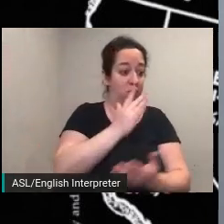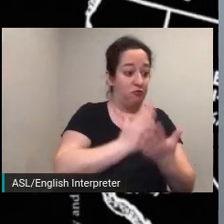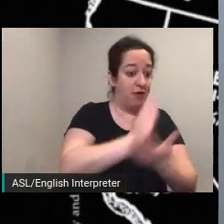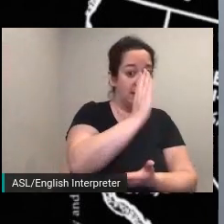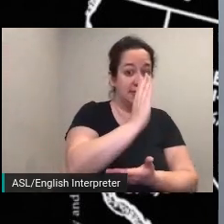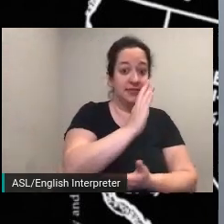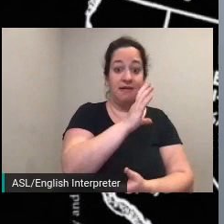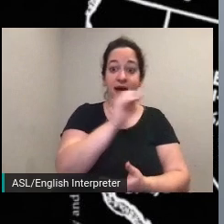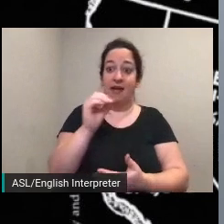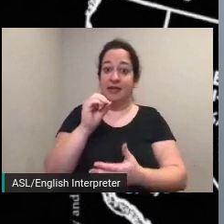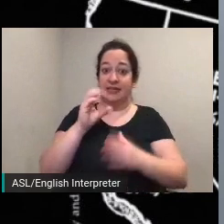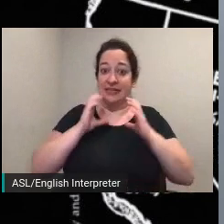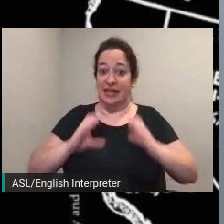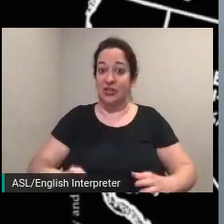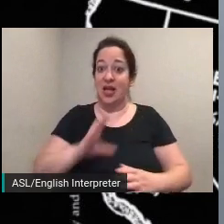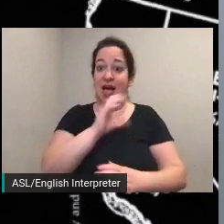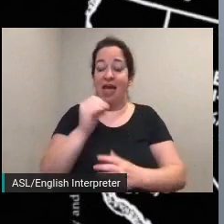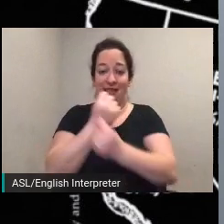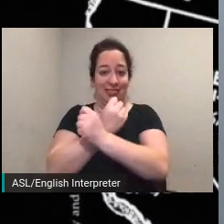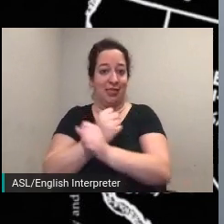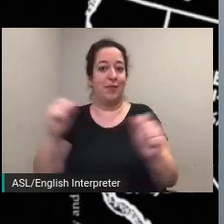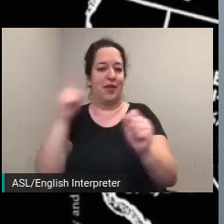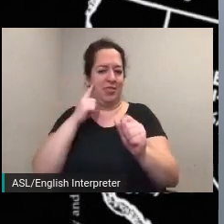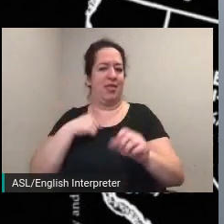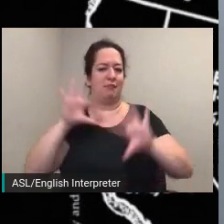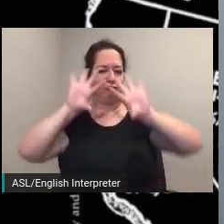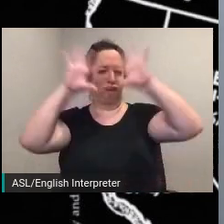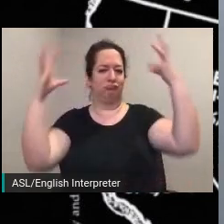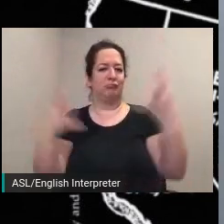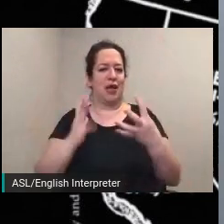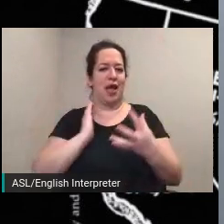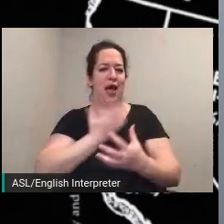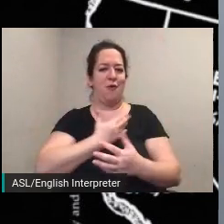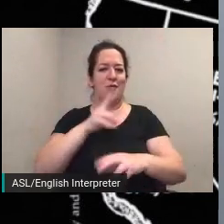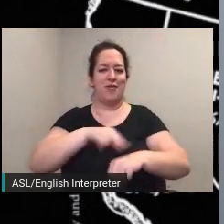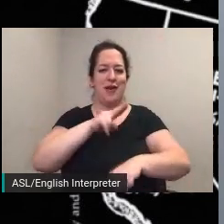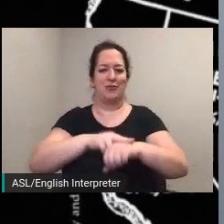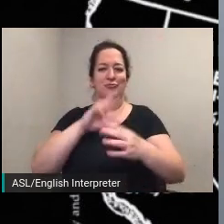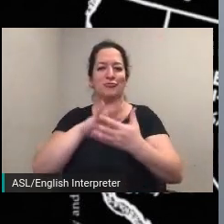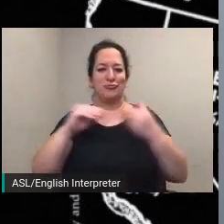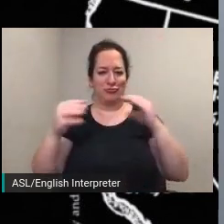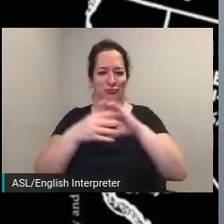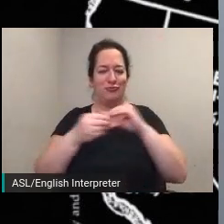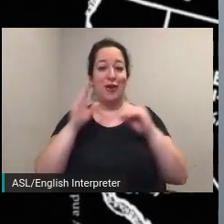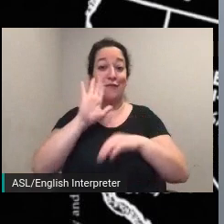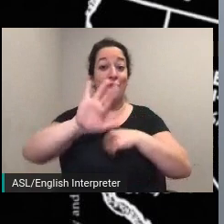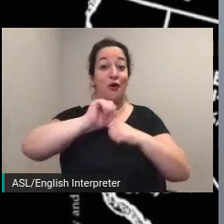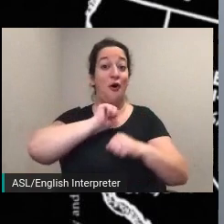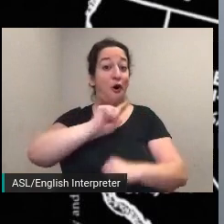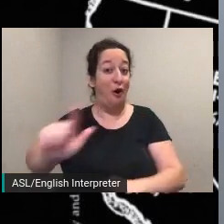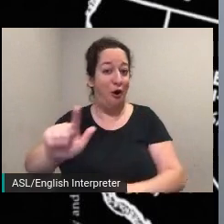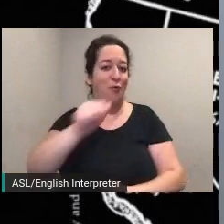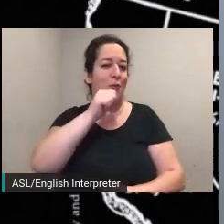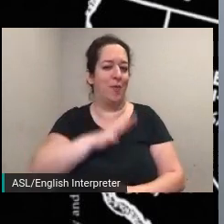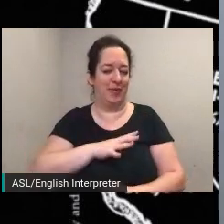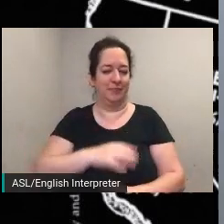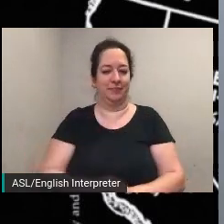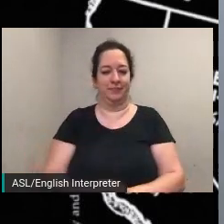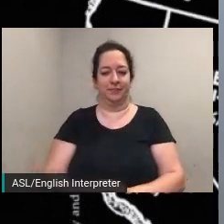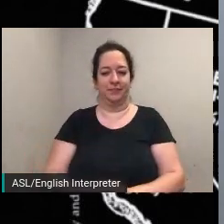liberty that comprises our national story today we reap the benefits of the tireless efforts of women's rights